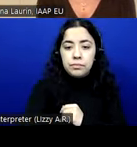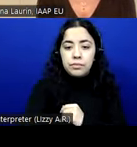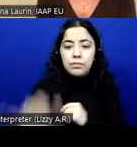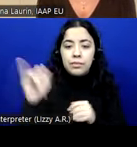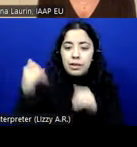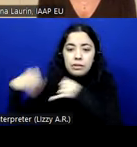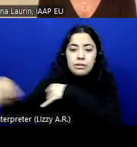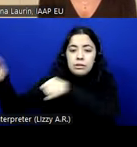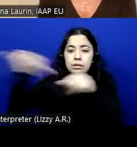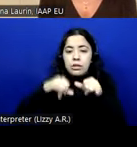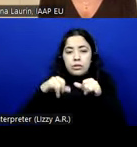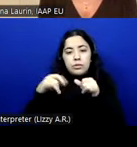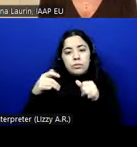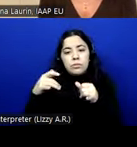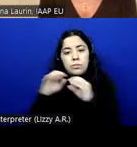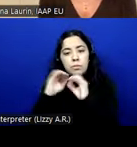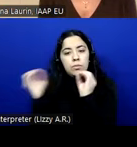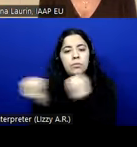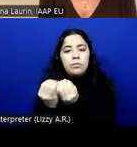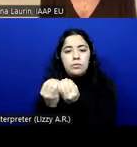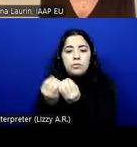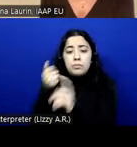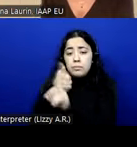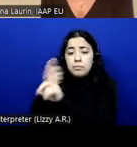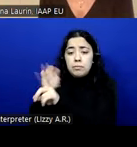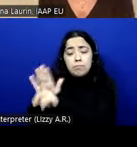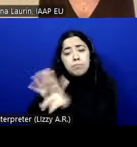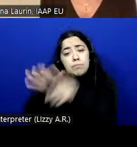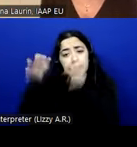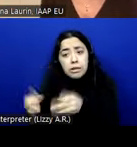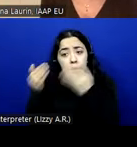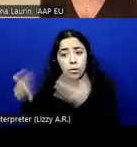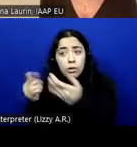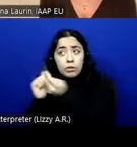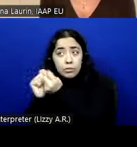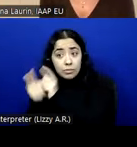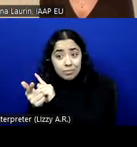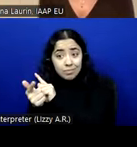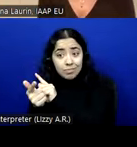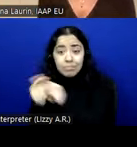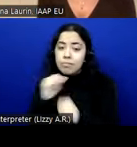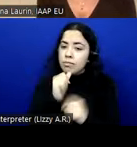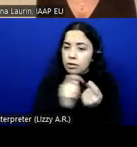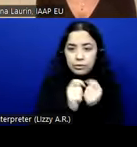organization can decide to make a translation or not make a translation of the EN. Then